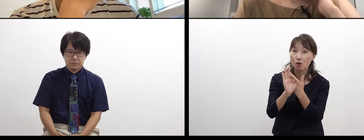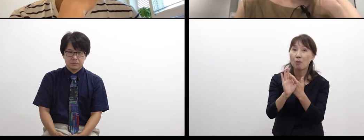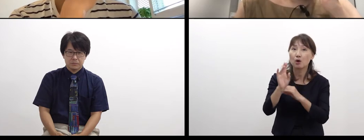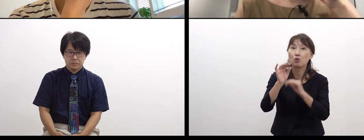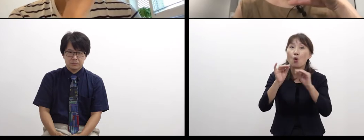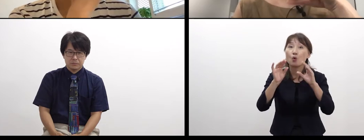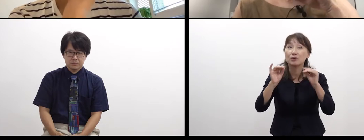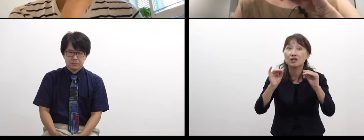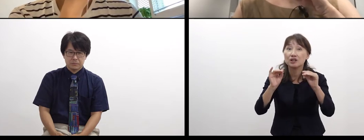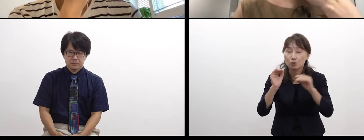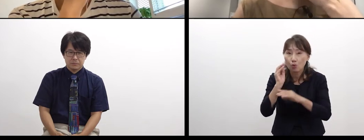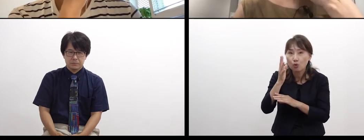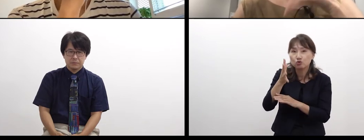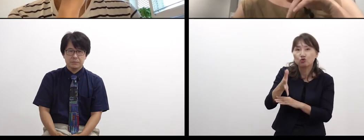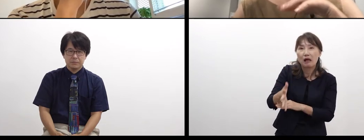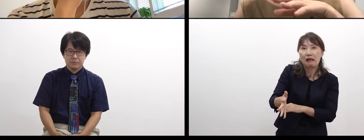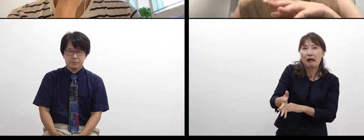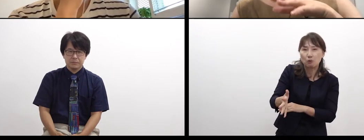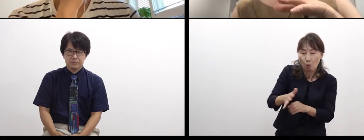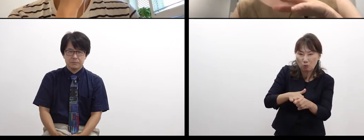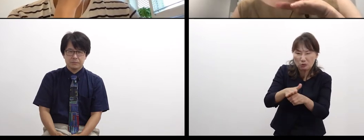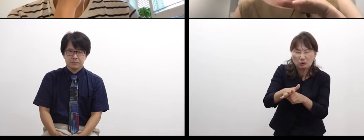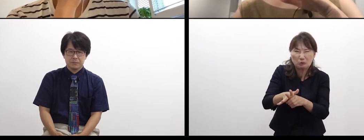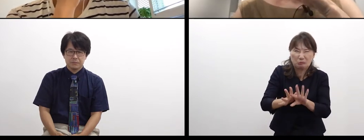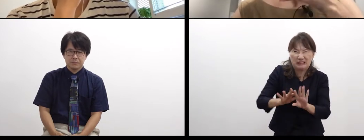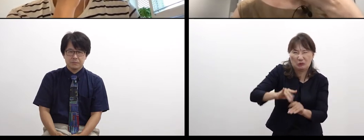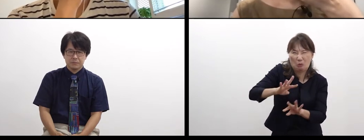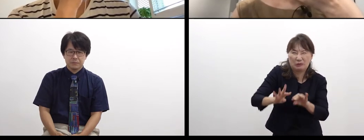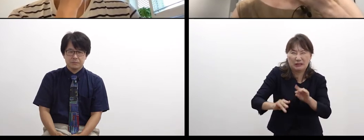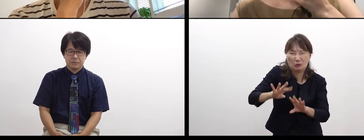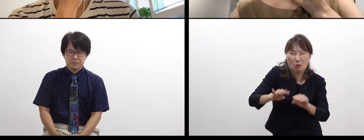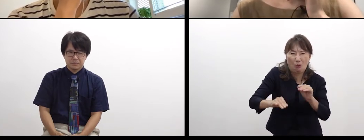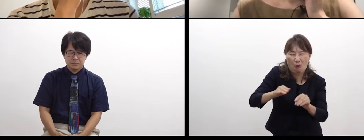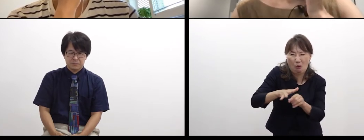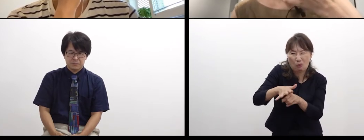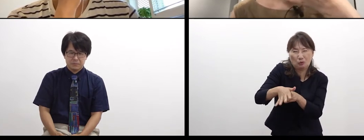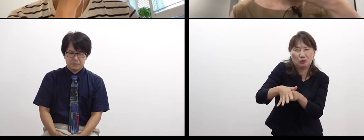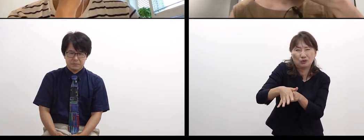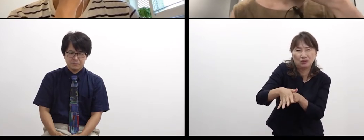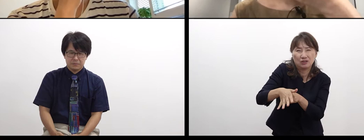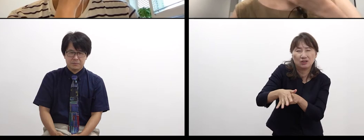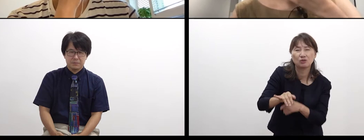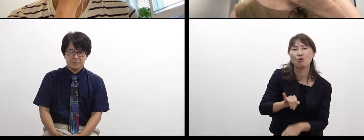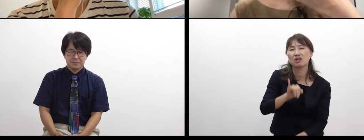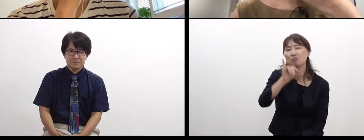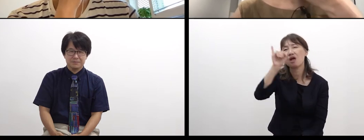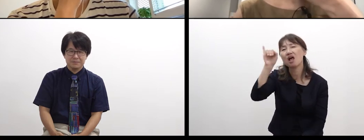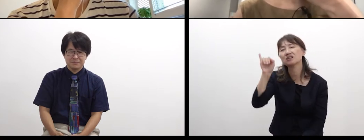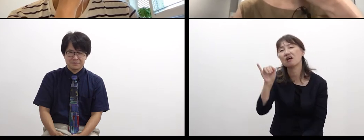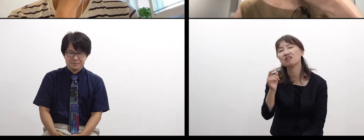saying that it’s like the inside of wet shoes